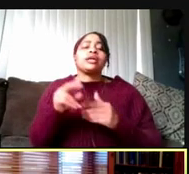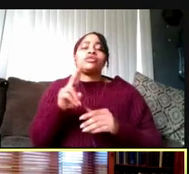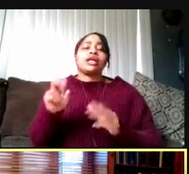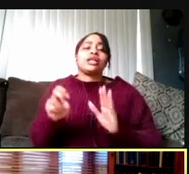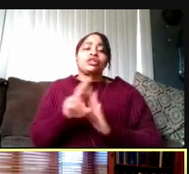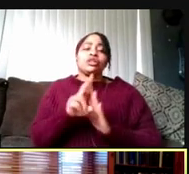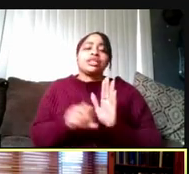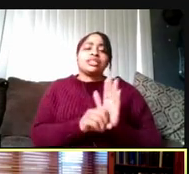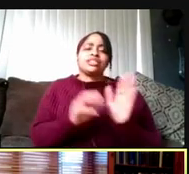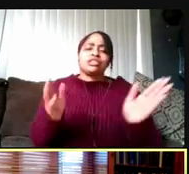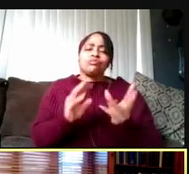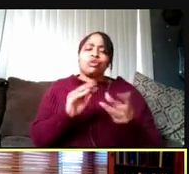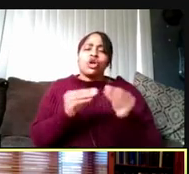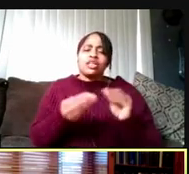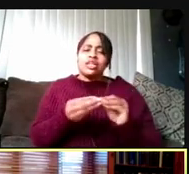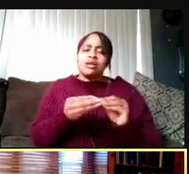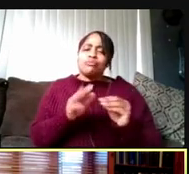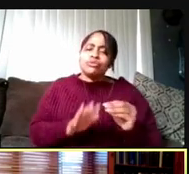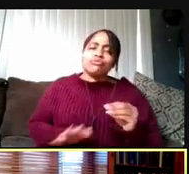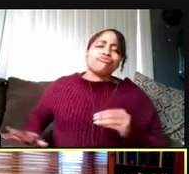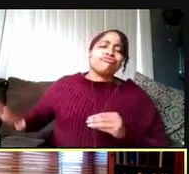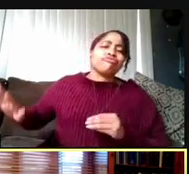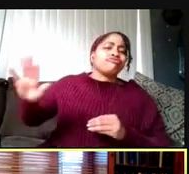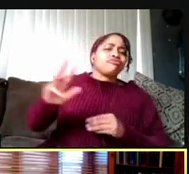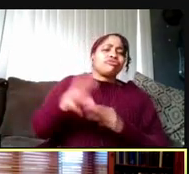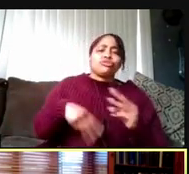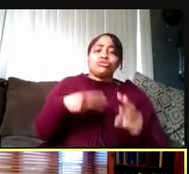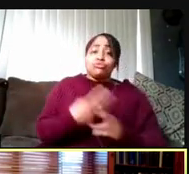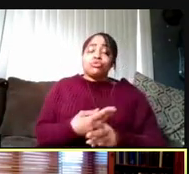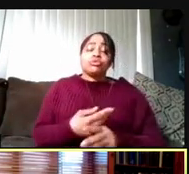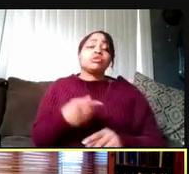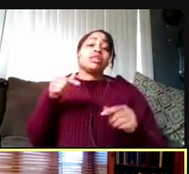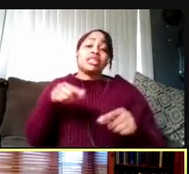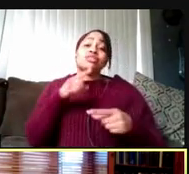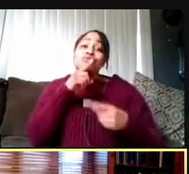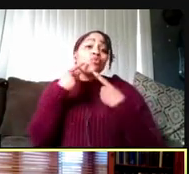of cases elsewhere around the world. This works.